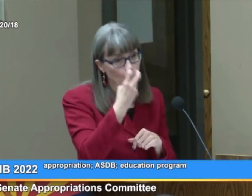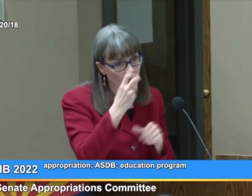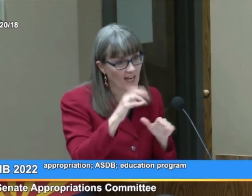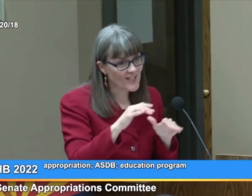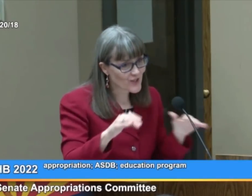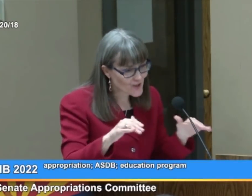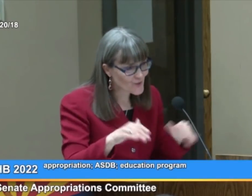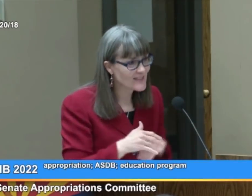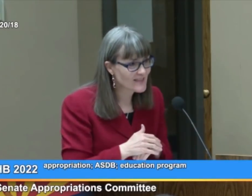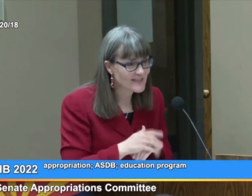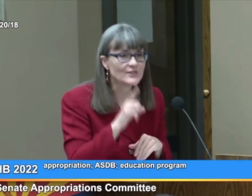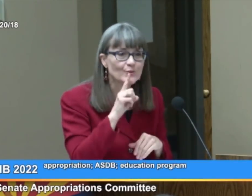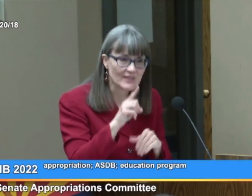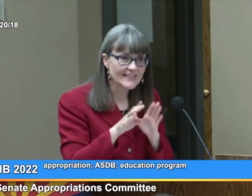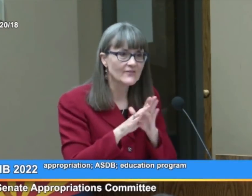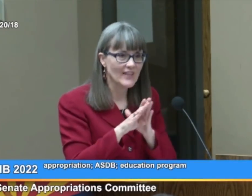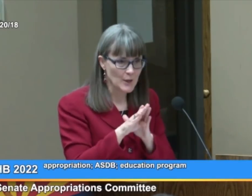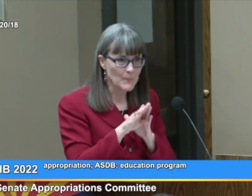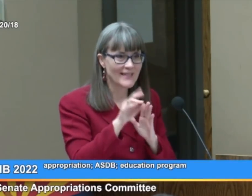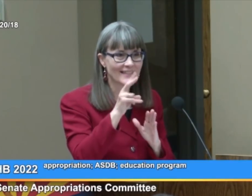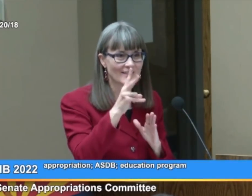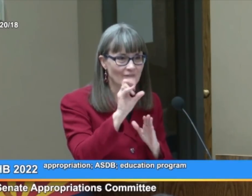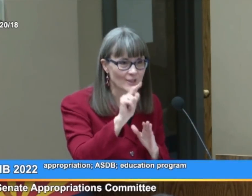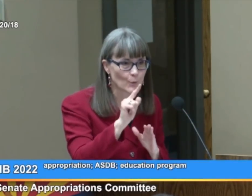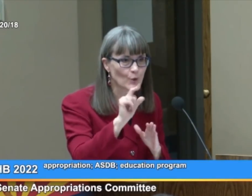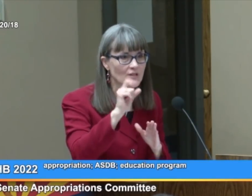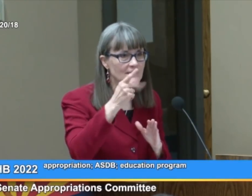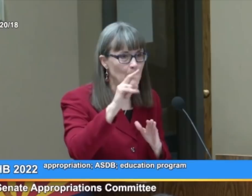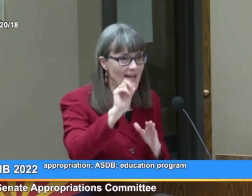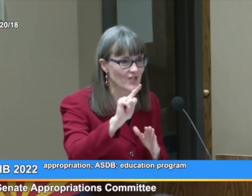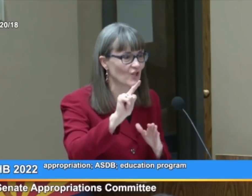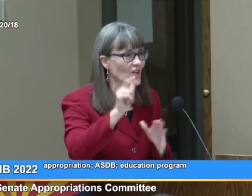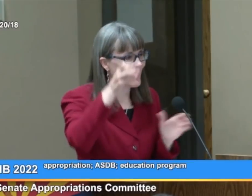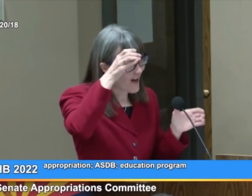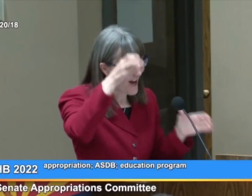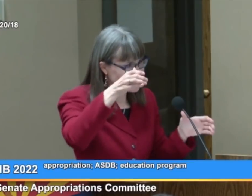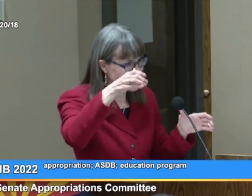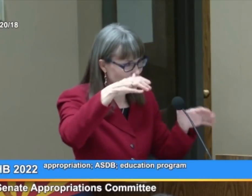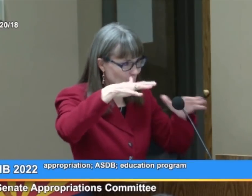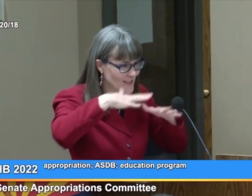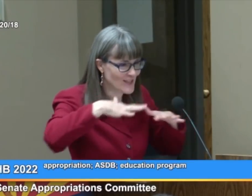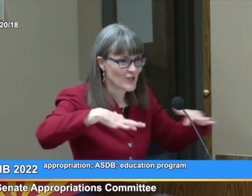For blind children, it's really developing visual spacial concepts;